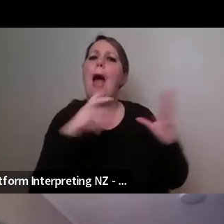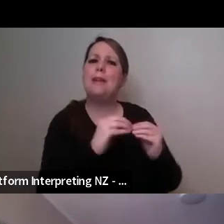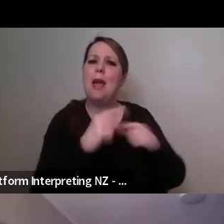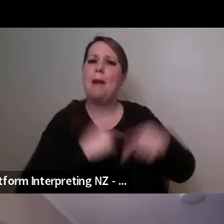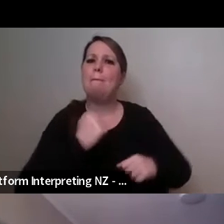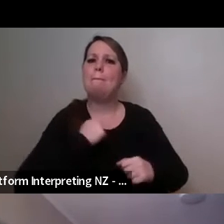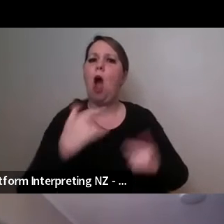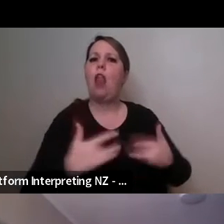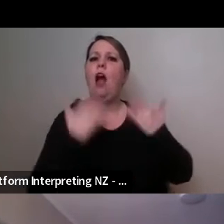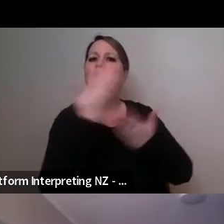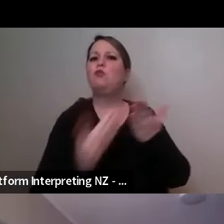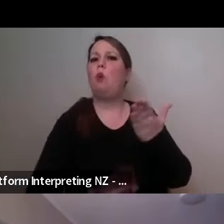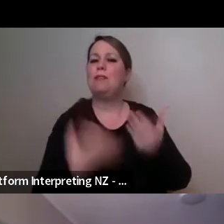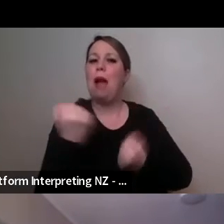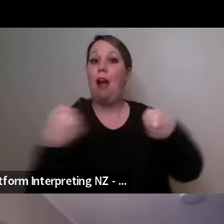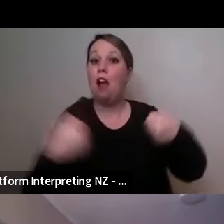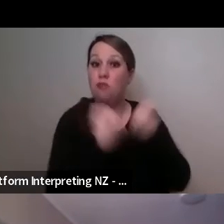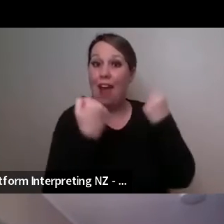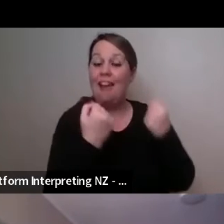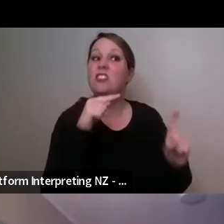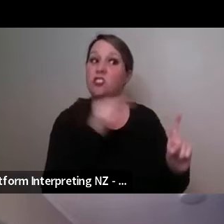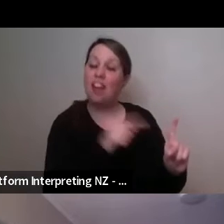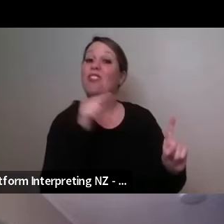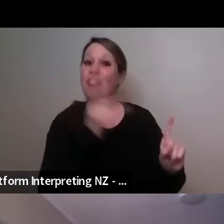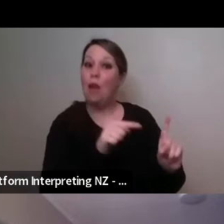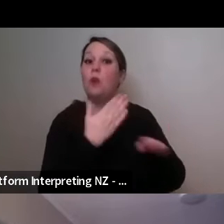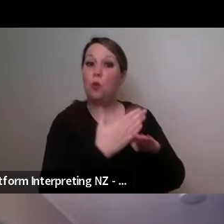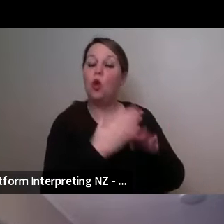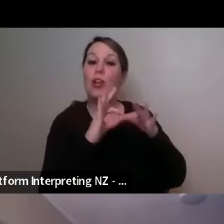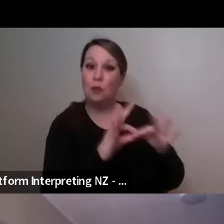my living room on the floor exploring moving possibilities while he was in the zoom you know